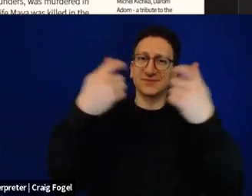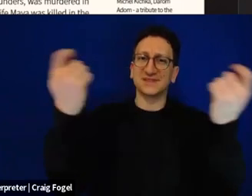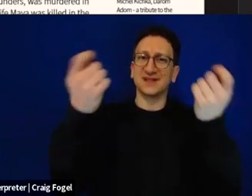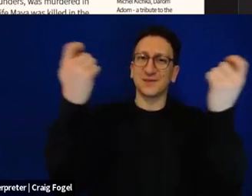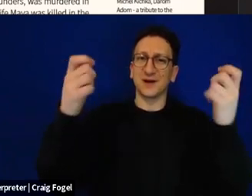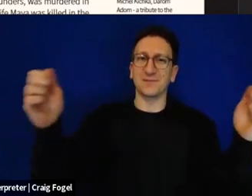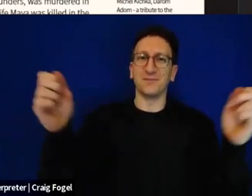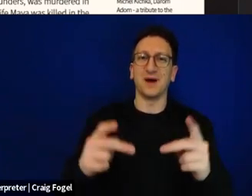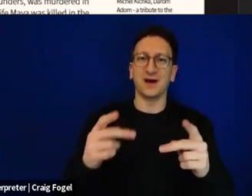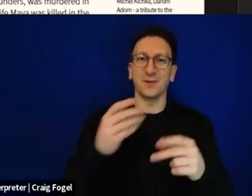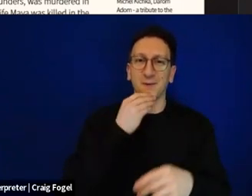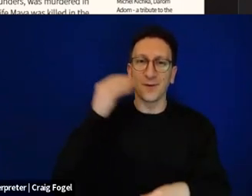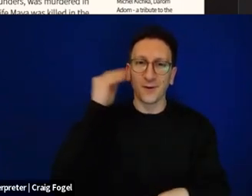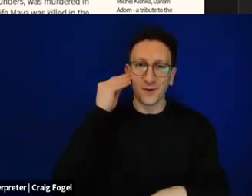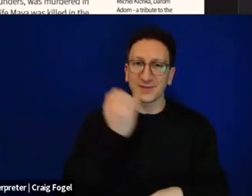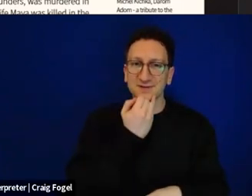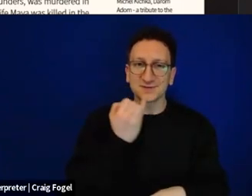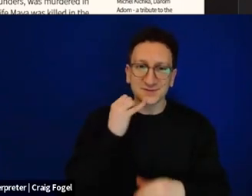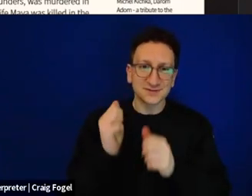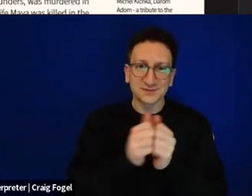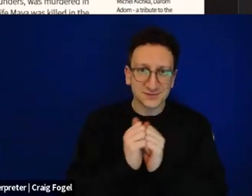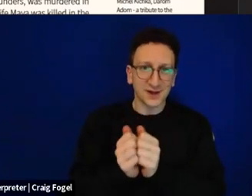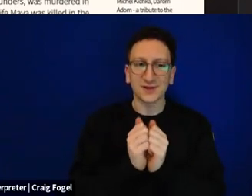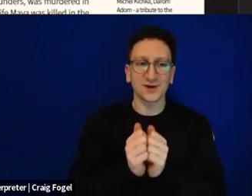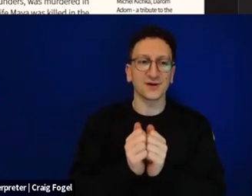To a kibbutz of ingathered exiles, celebrating its fusion of cultures,